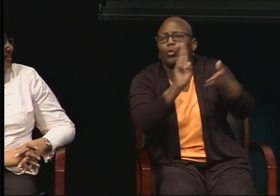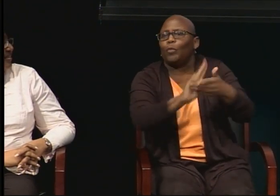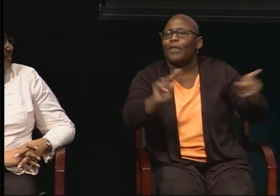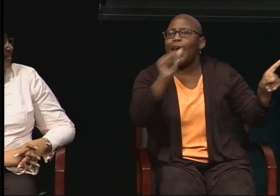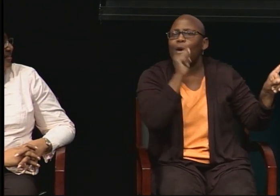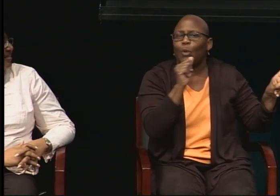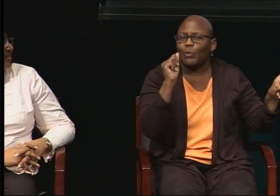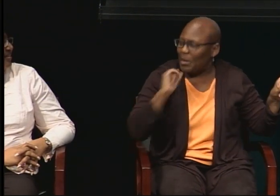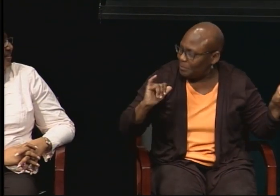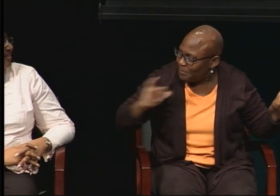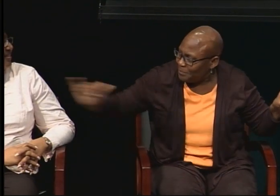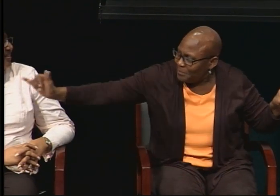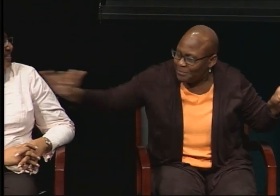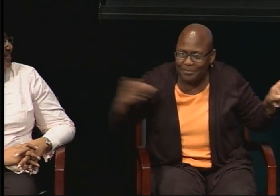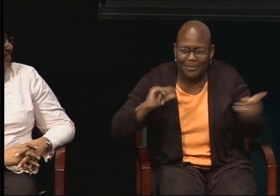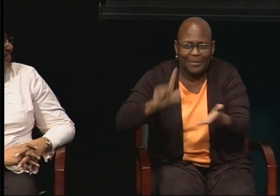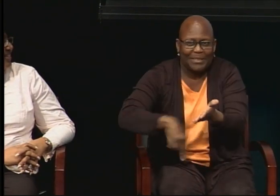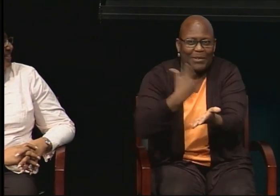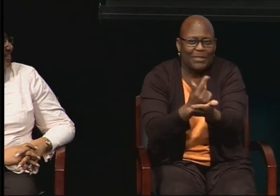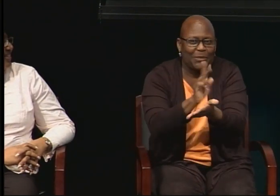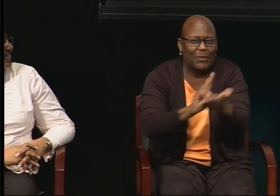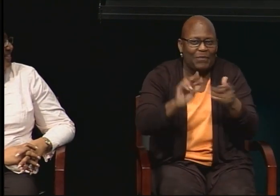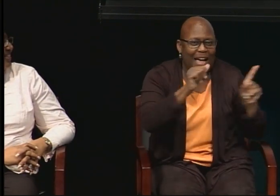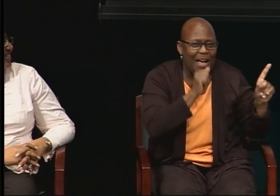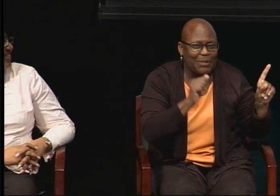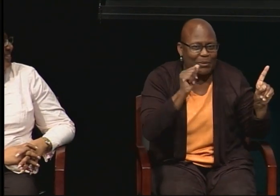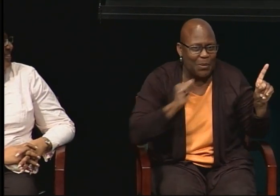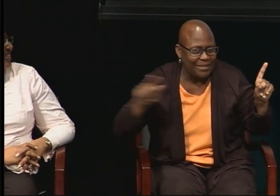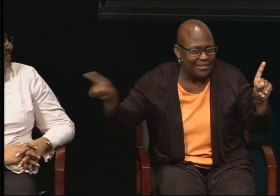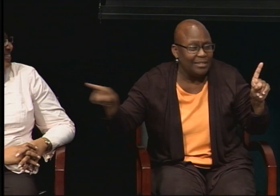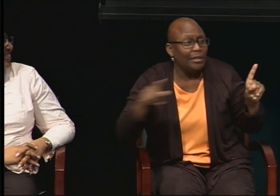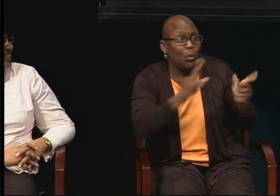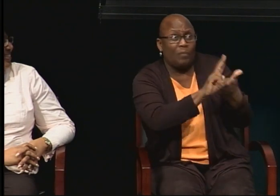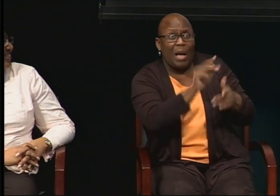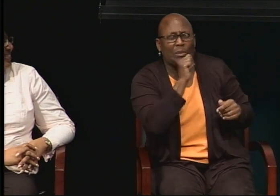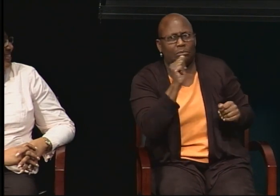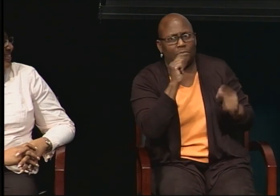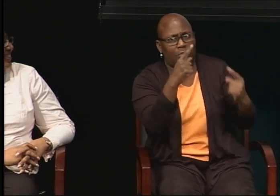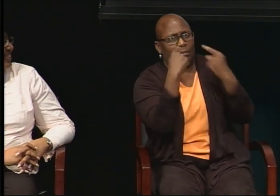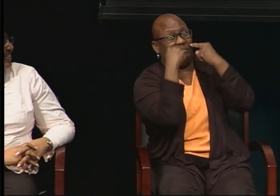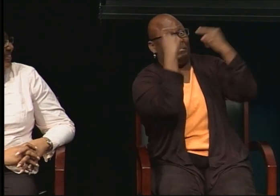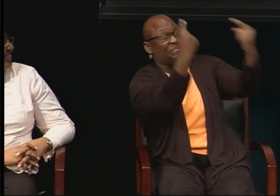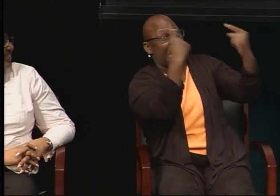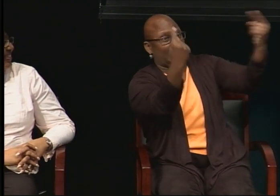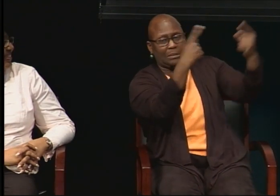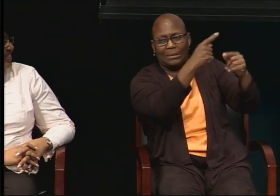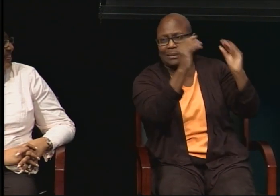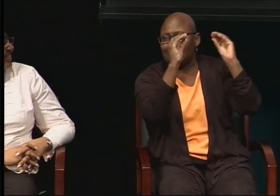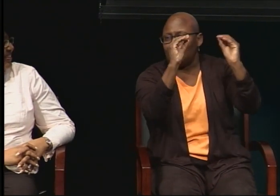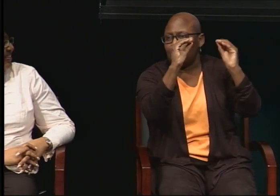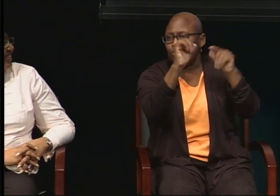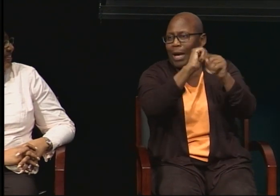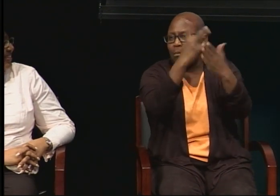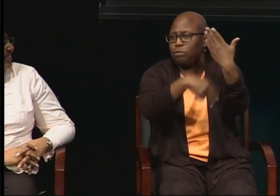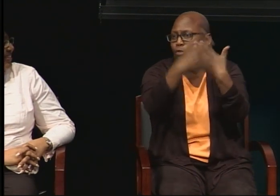So I went to the University of Arizona. And there's a famous teacher training program there. It's one of the top programs in the United States.